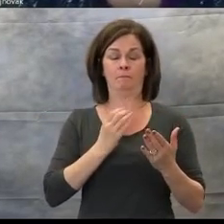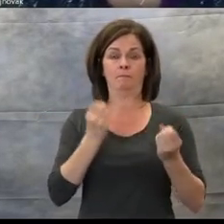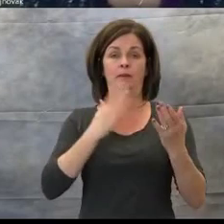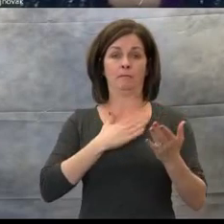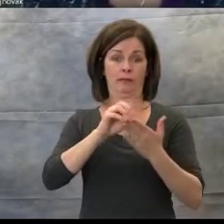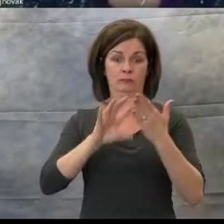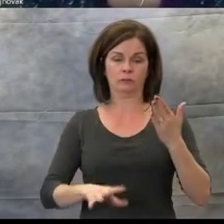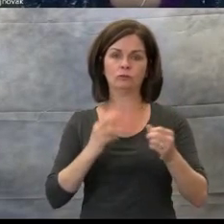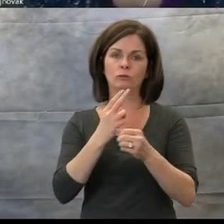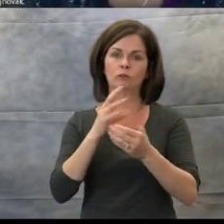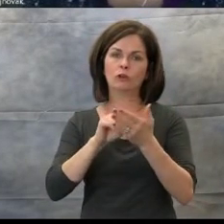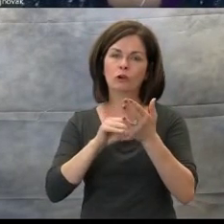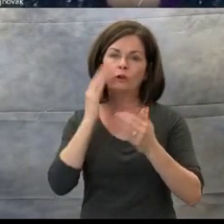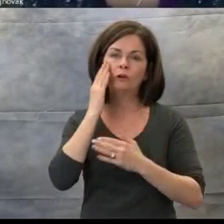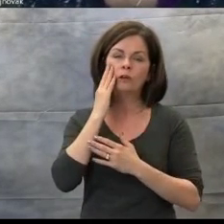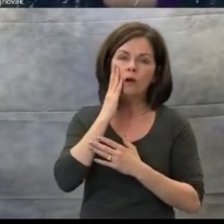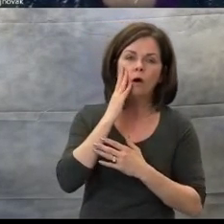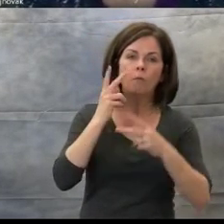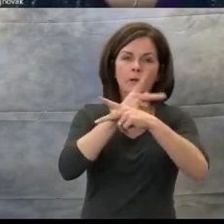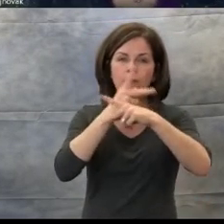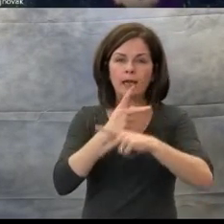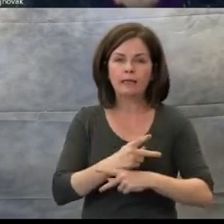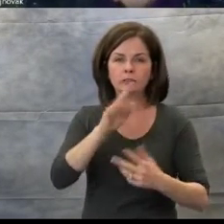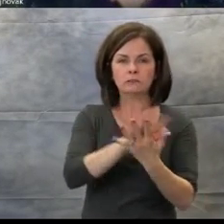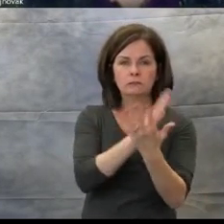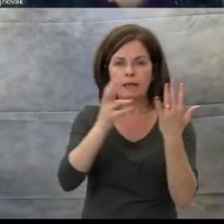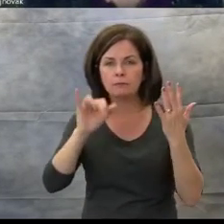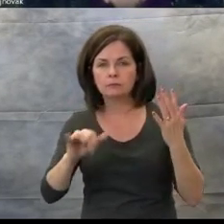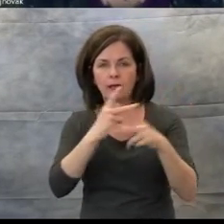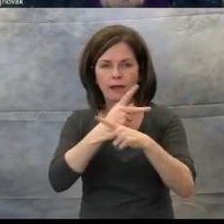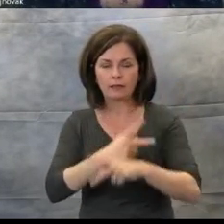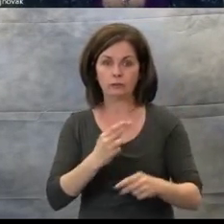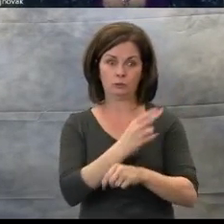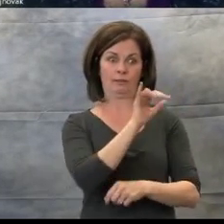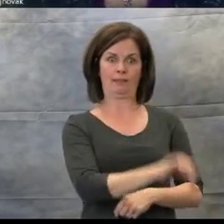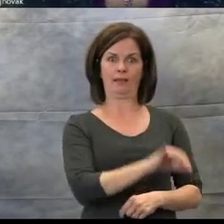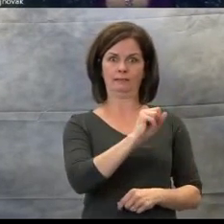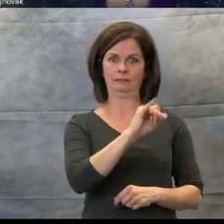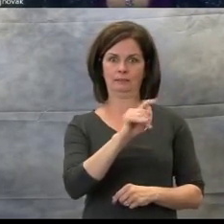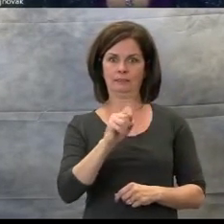So please check all these resources out.